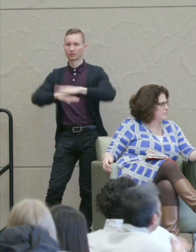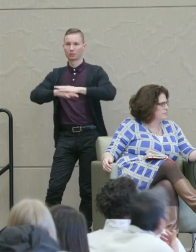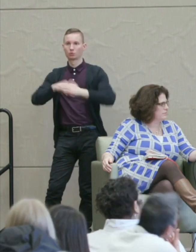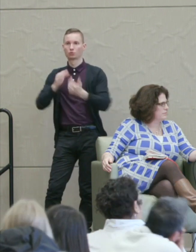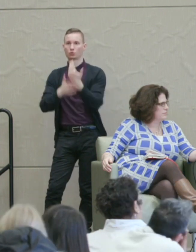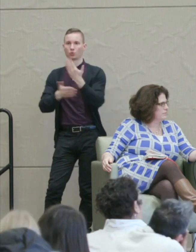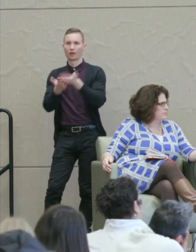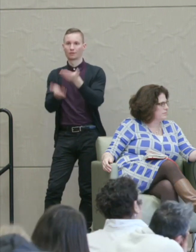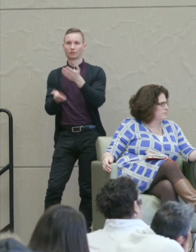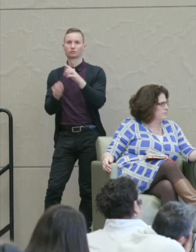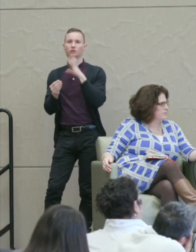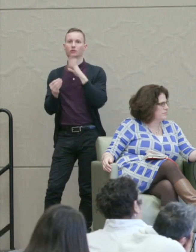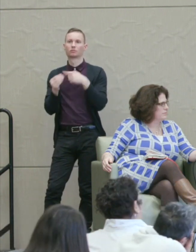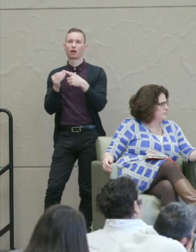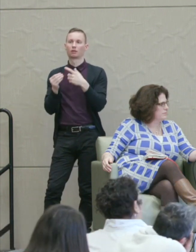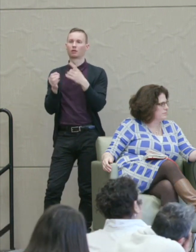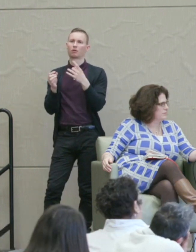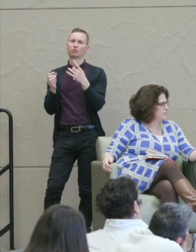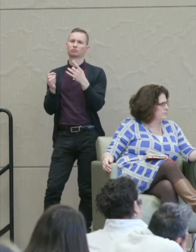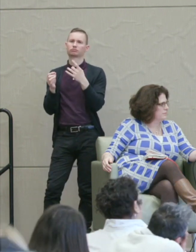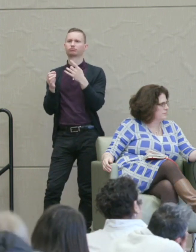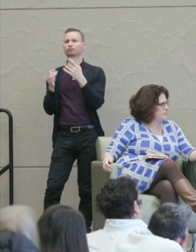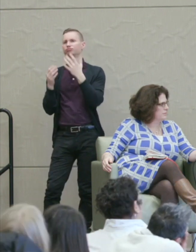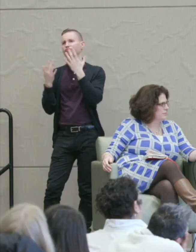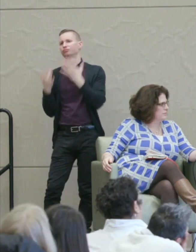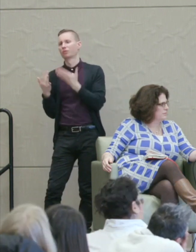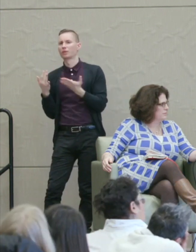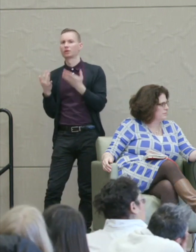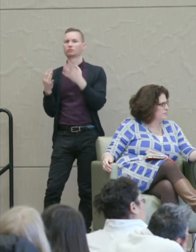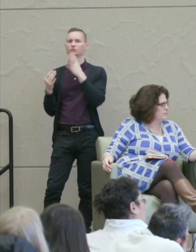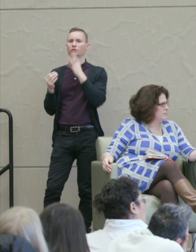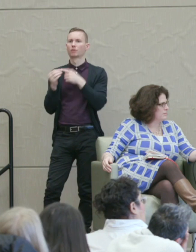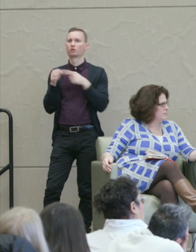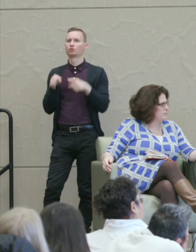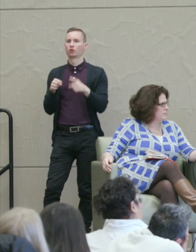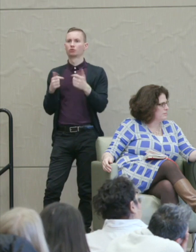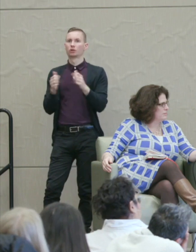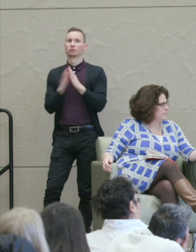of hardships that you have faced and pleading for mitigation of sentence.